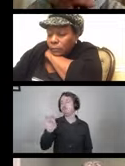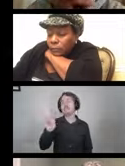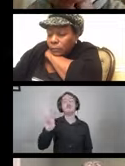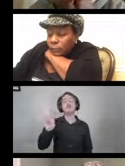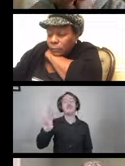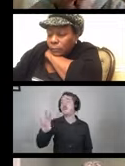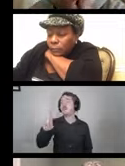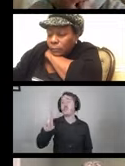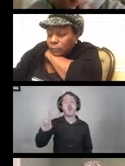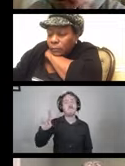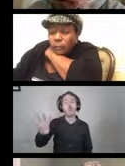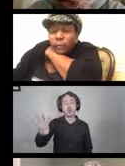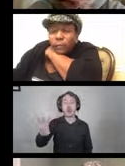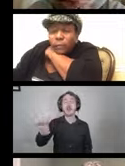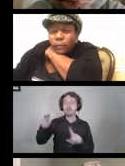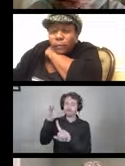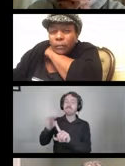That's what you want to look for.